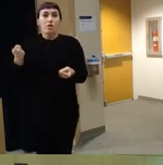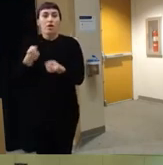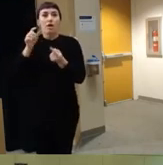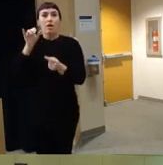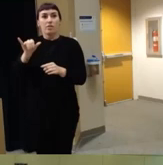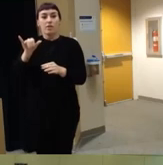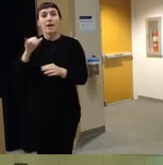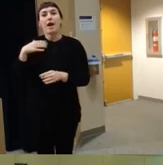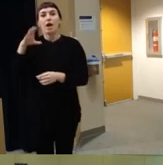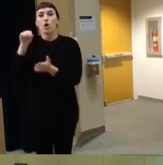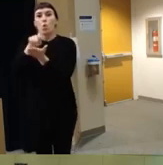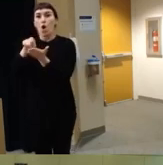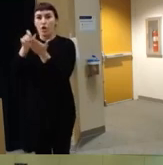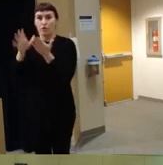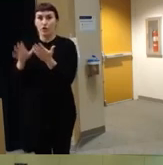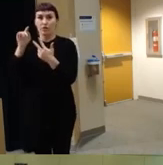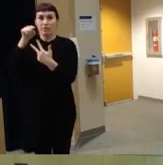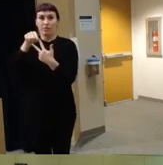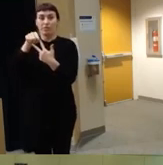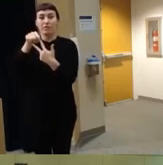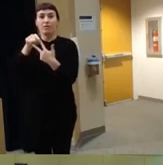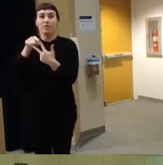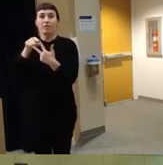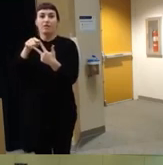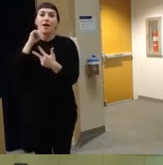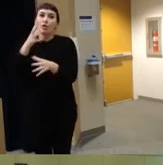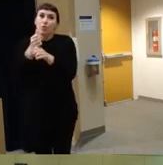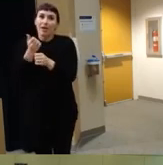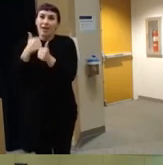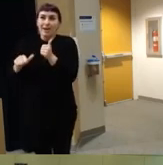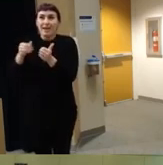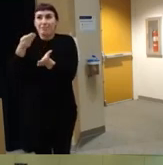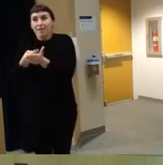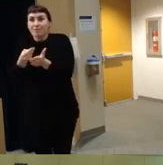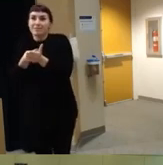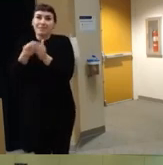co-author um but it uh I do not receive any funding and have not received any uh funding